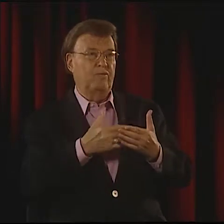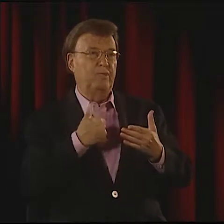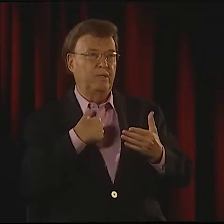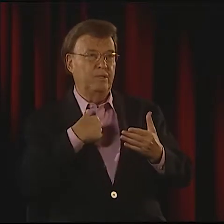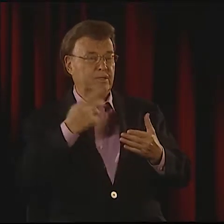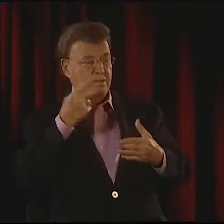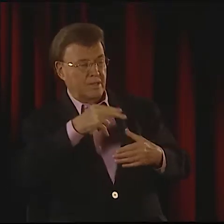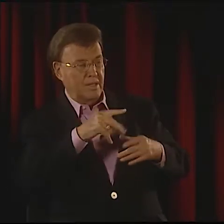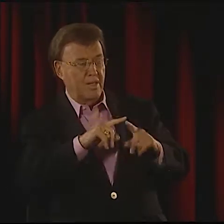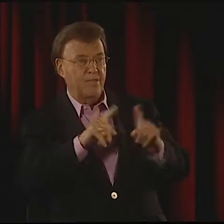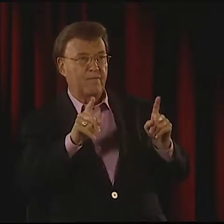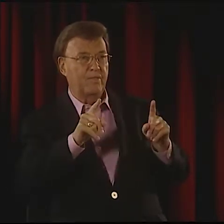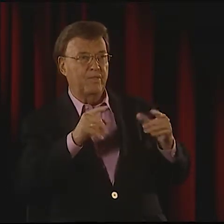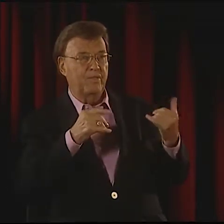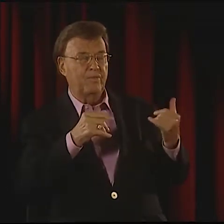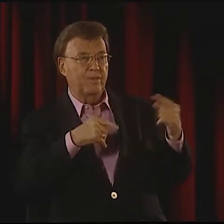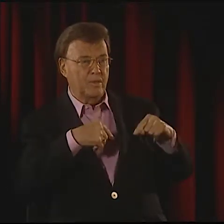RIGHT IN FRONT OF ME.